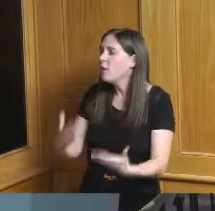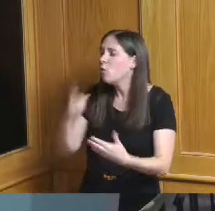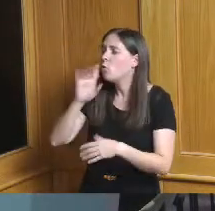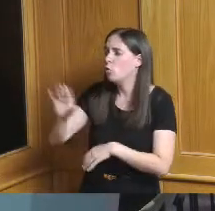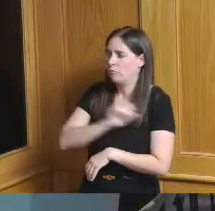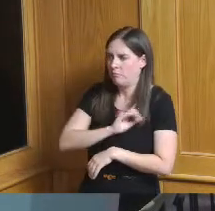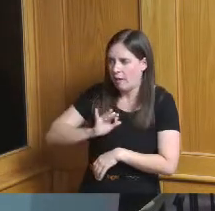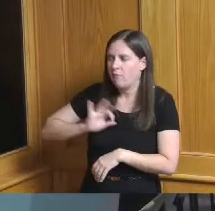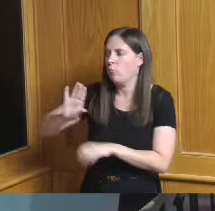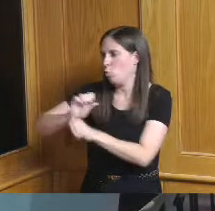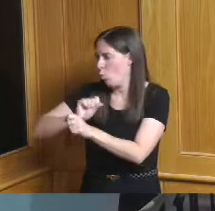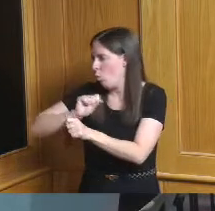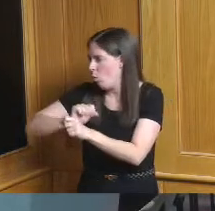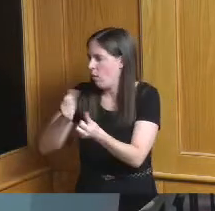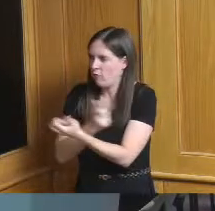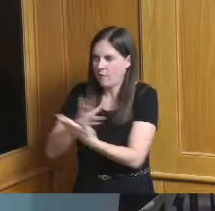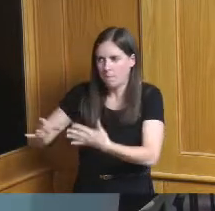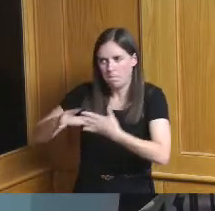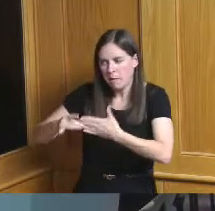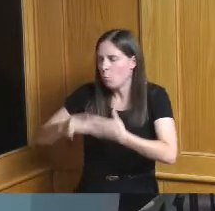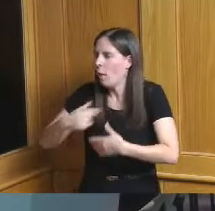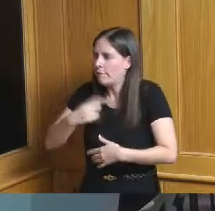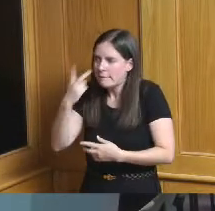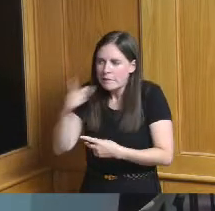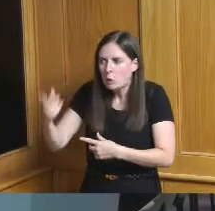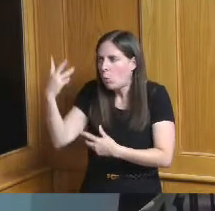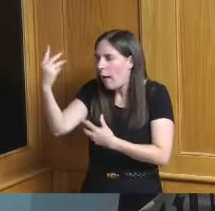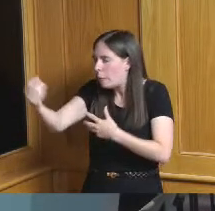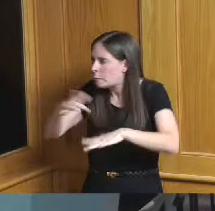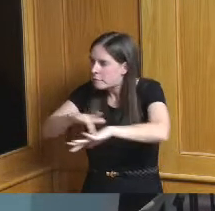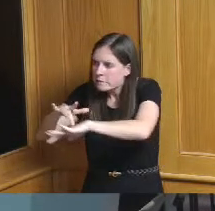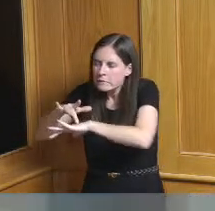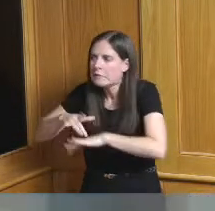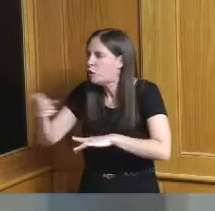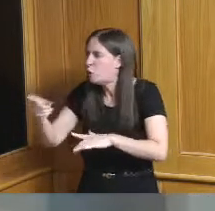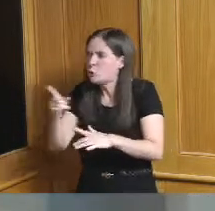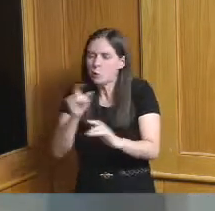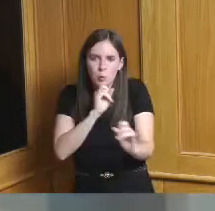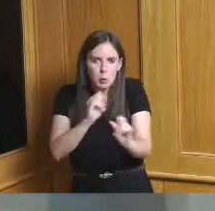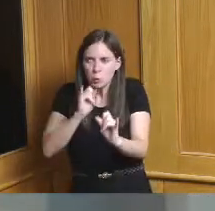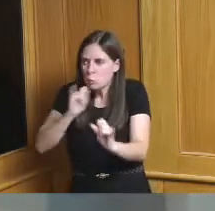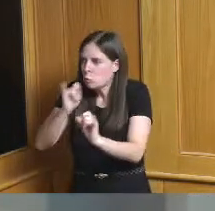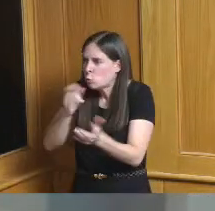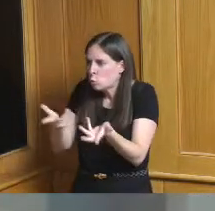and your flexibility I see you everywhere you're getting interviews everywhere and making yourself